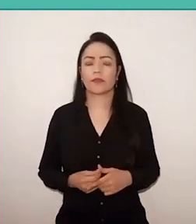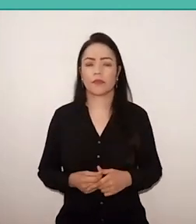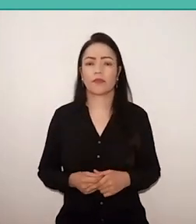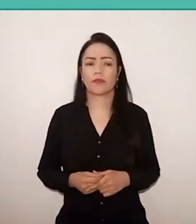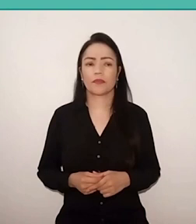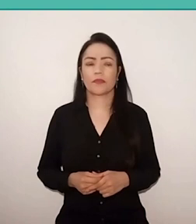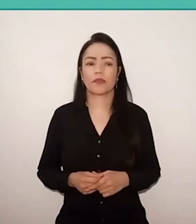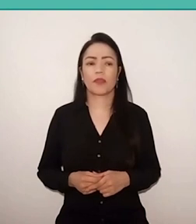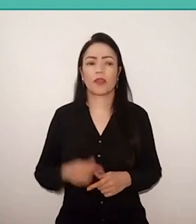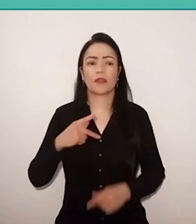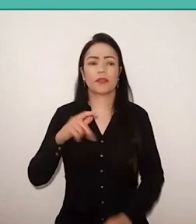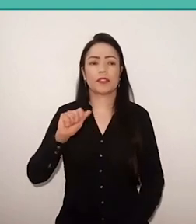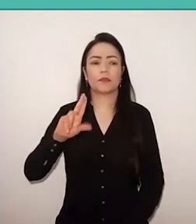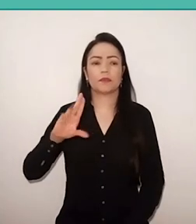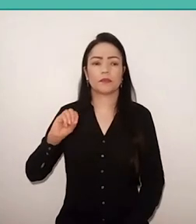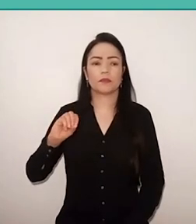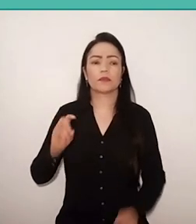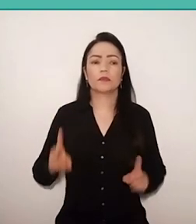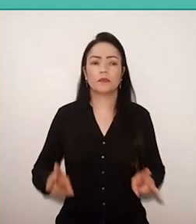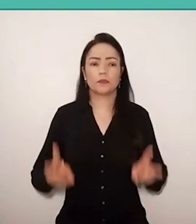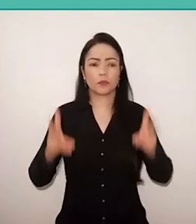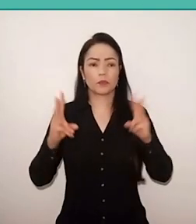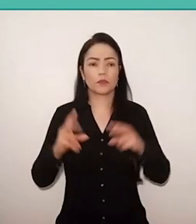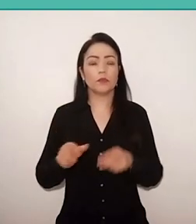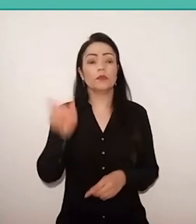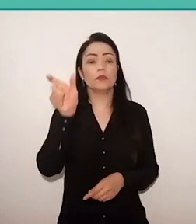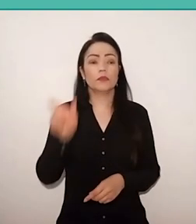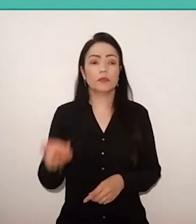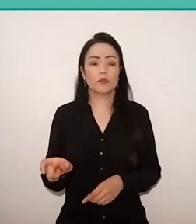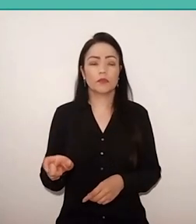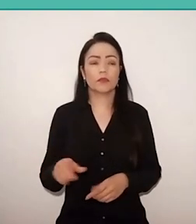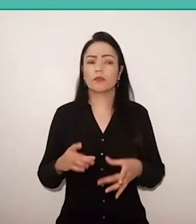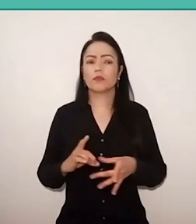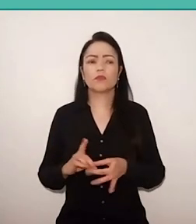Paulo was always a person who did not leave the practice,